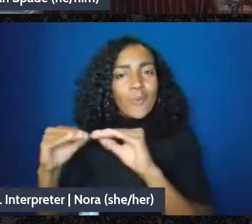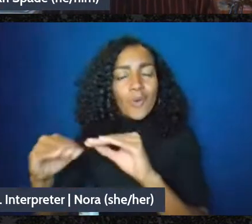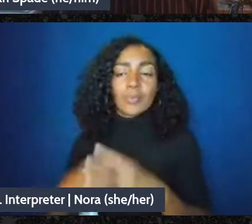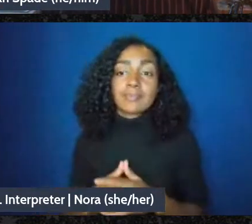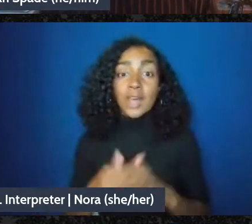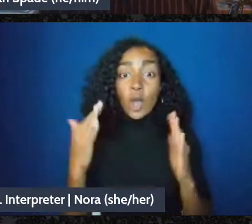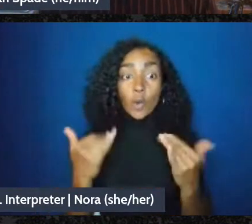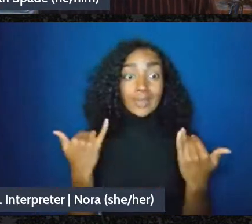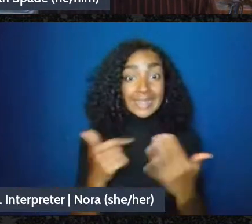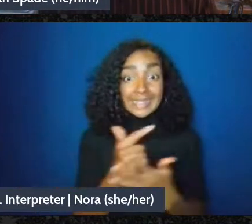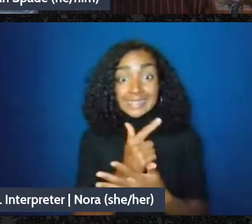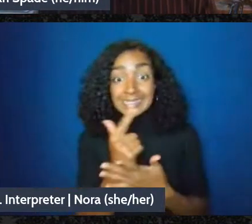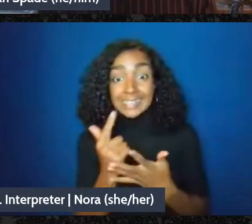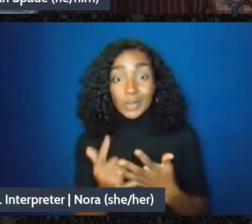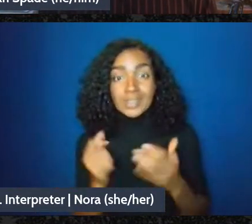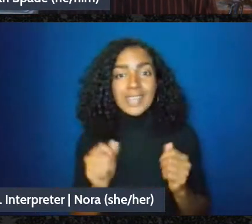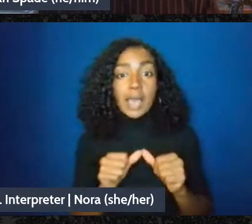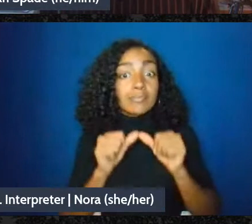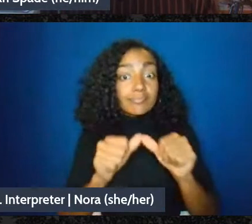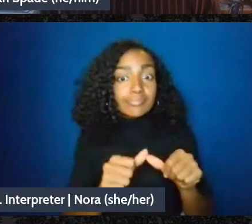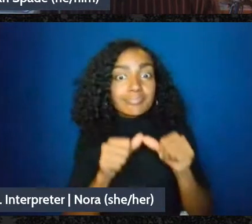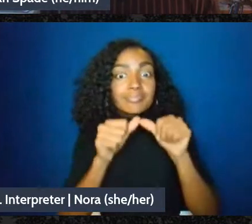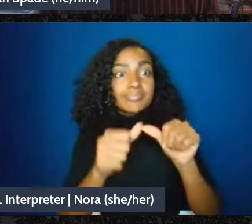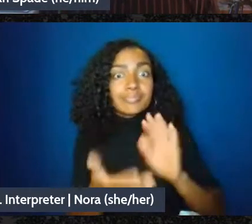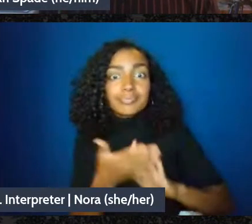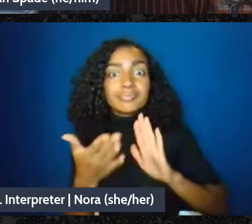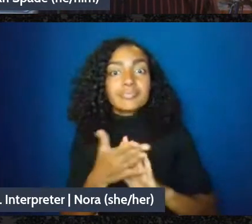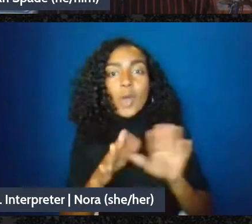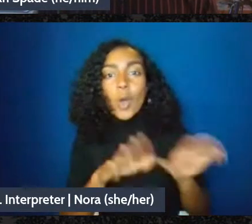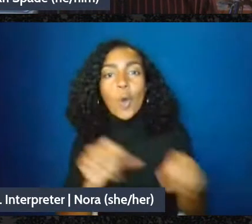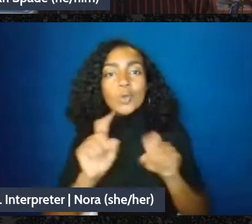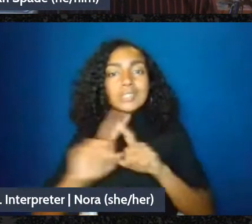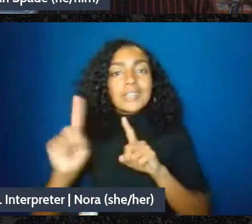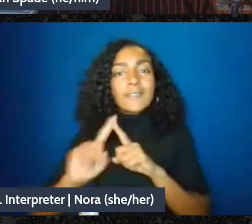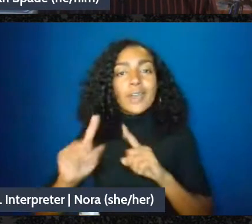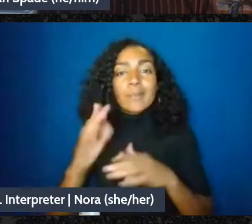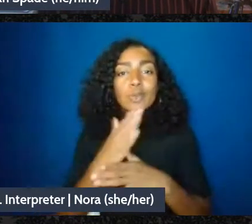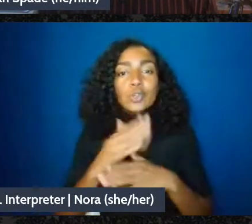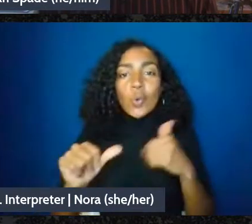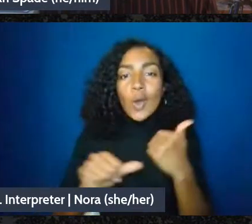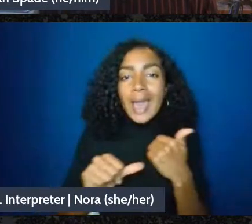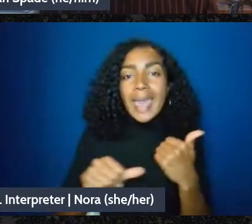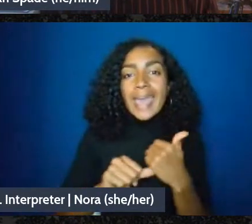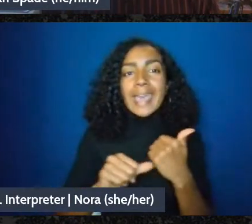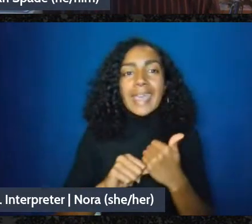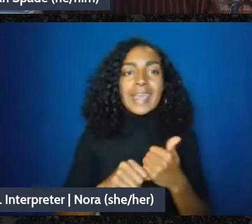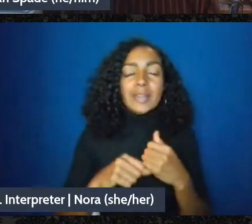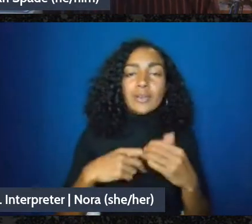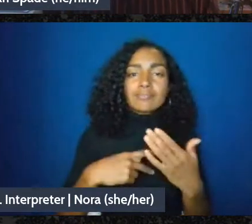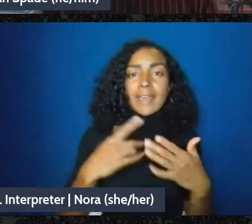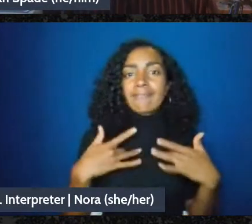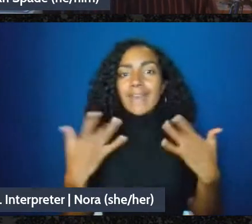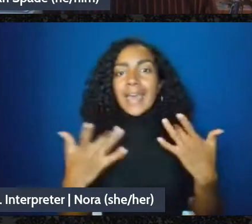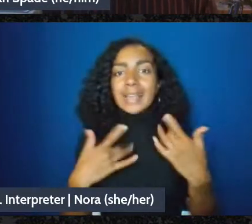and put on some other kind of mutual aid nuts and bolts type sessions potentially about things like